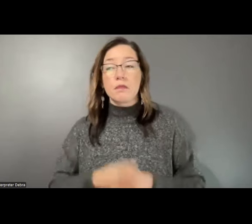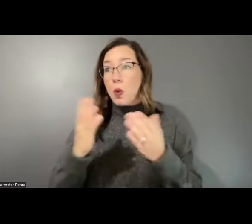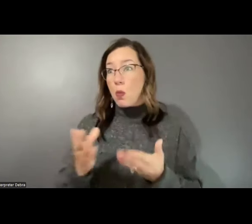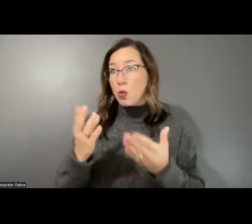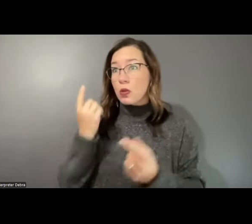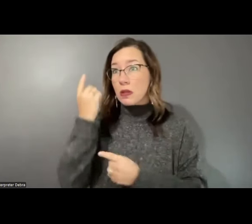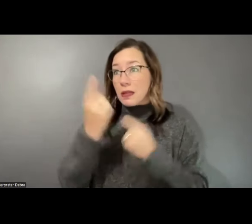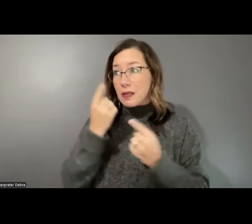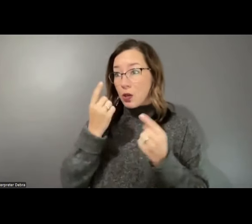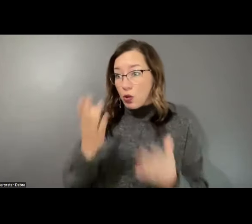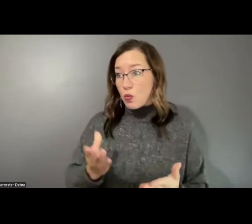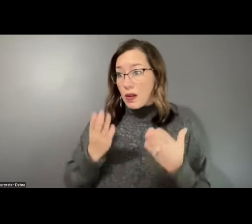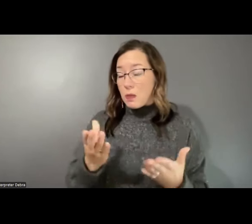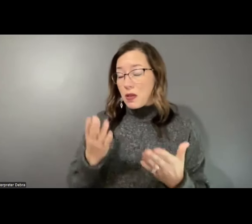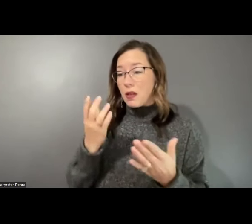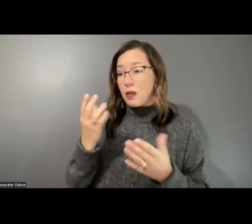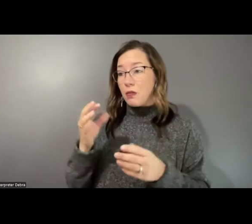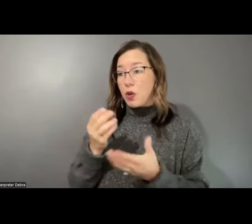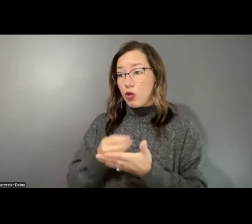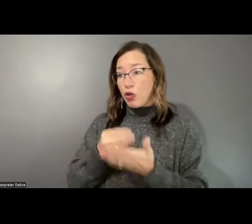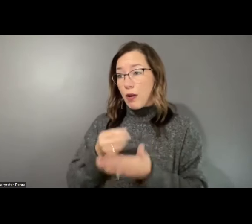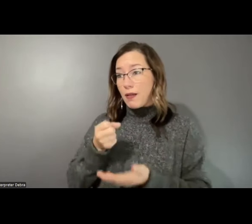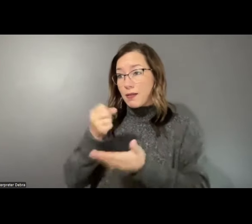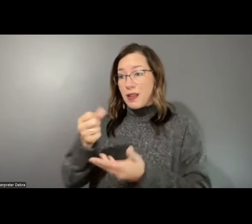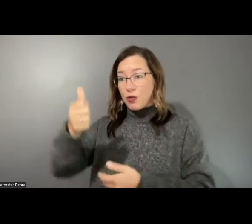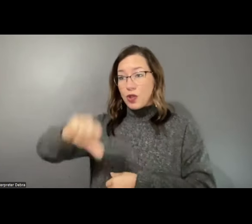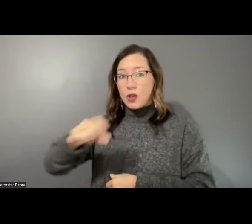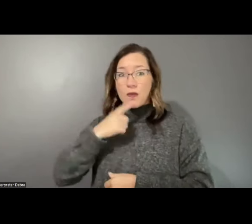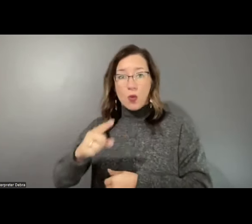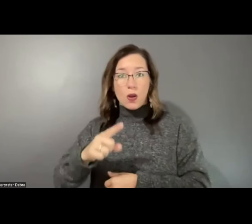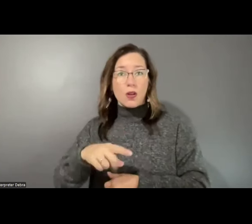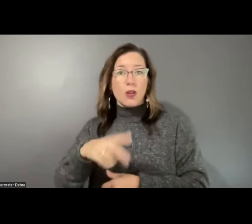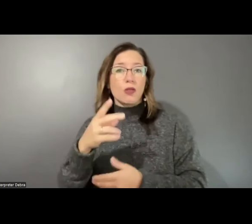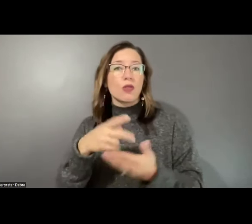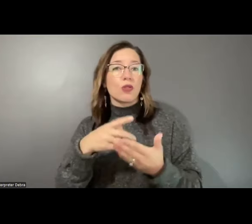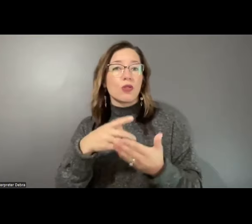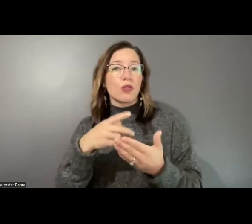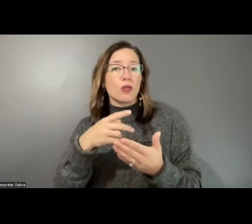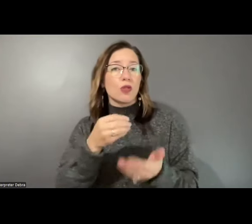the recommended grants and rejections under Grants for Arts Projects, Creative Writing Fellowships,